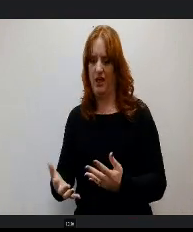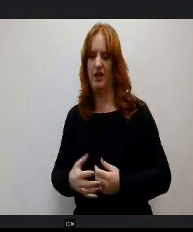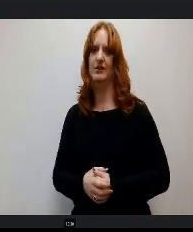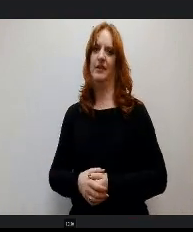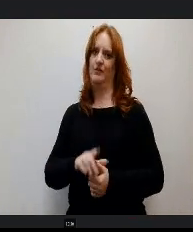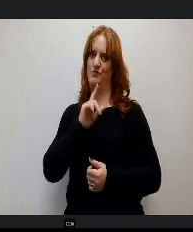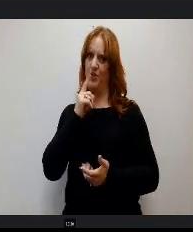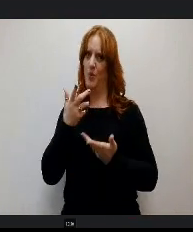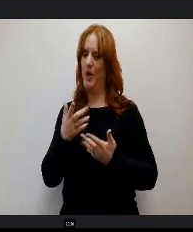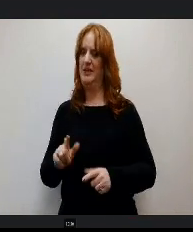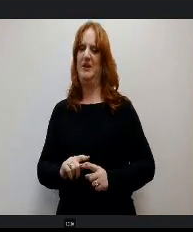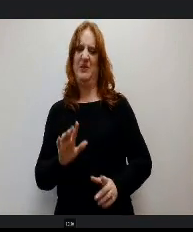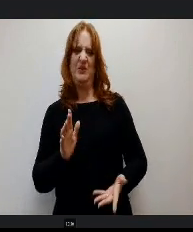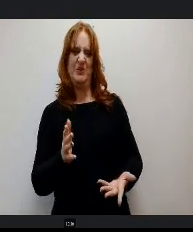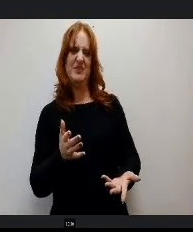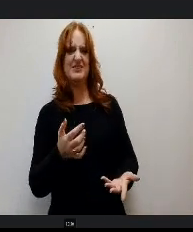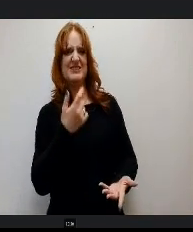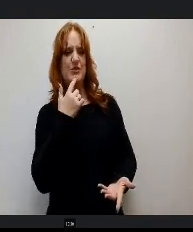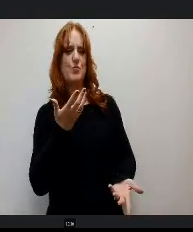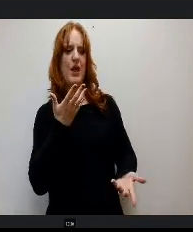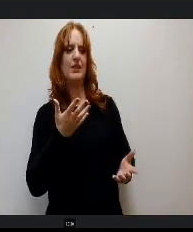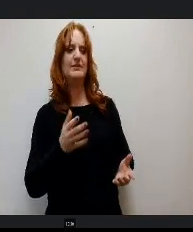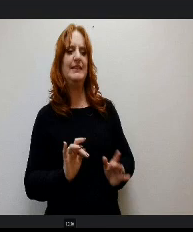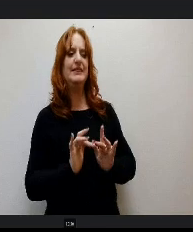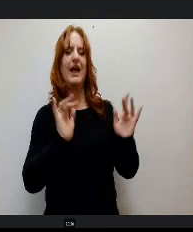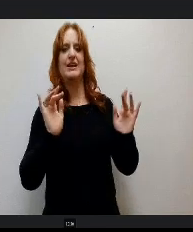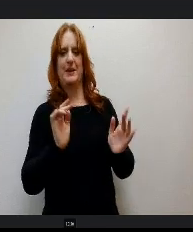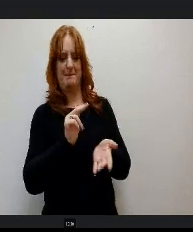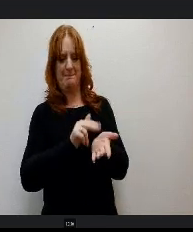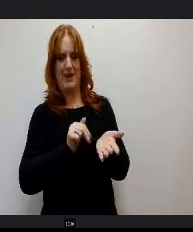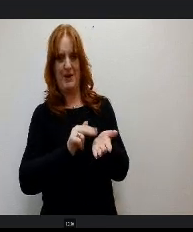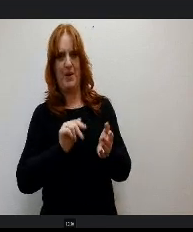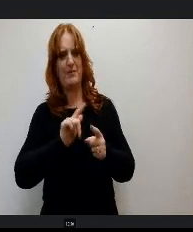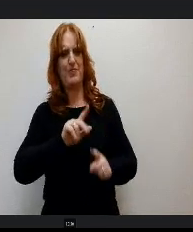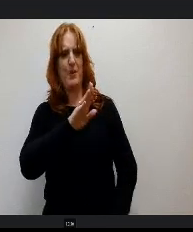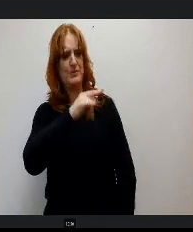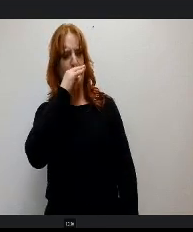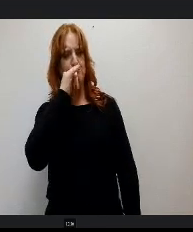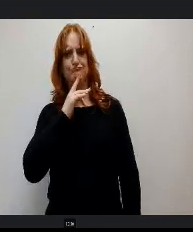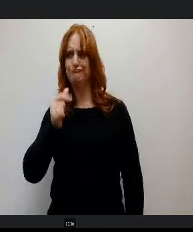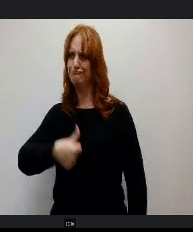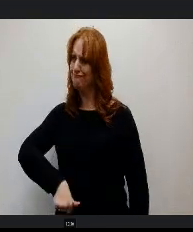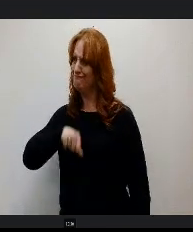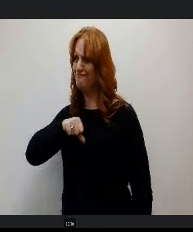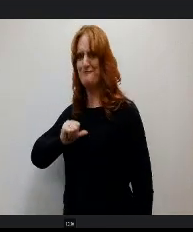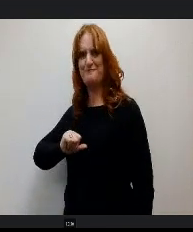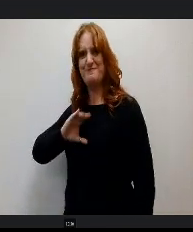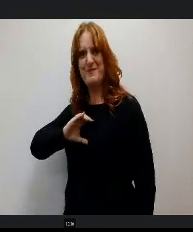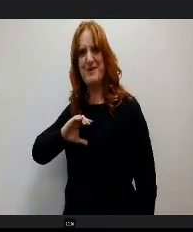This event was really special and I could tell your kids felt so proud of themselves and lots of learning happening right and